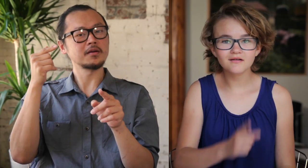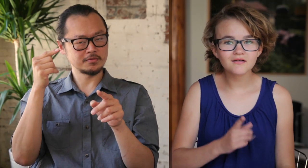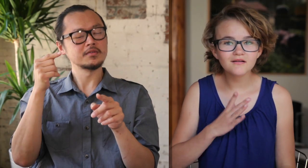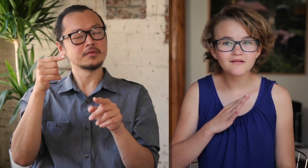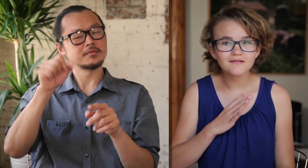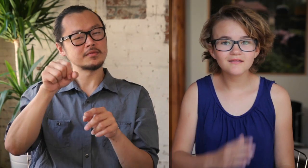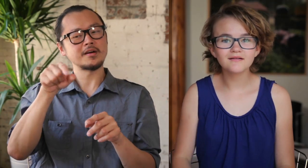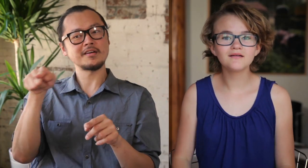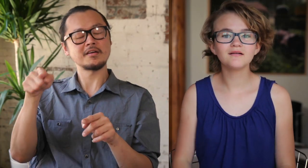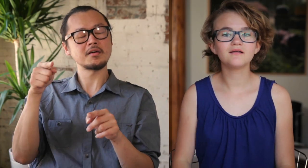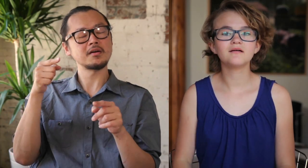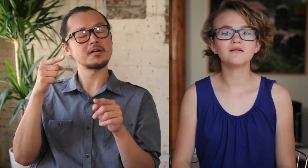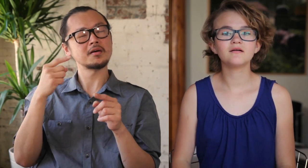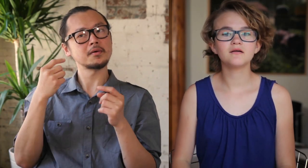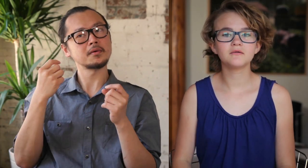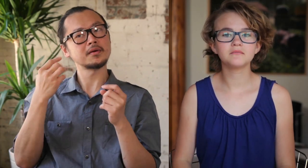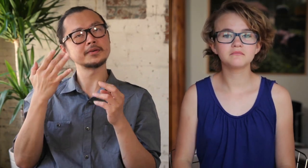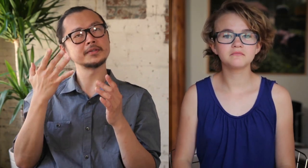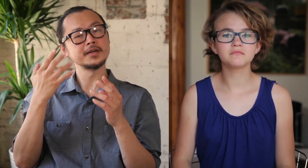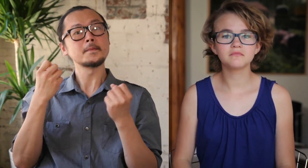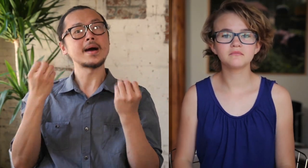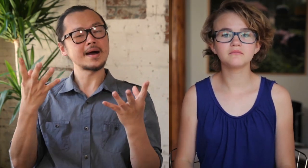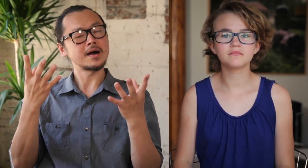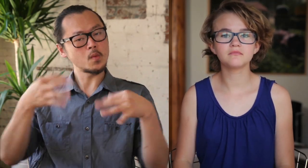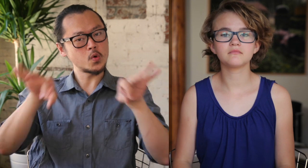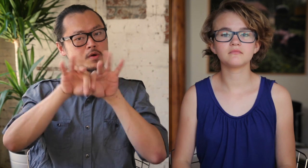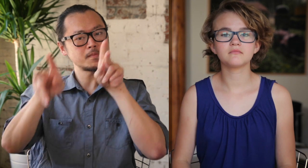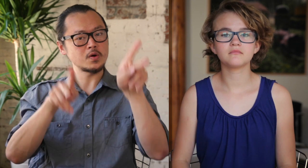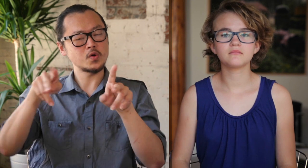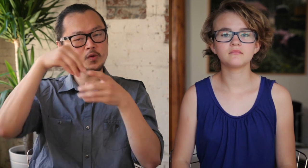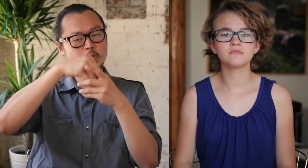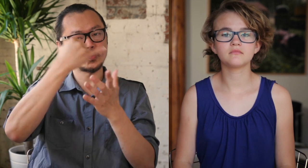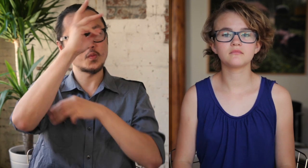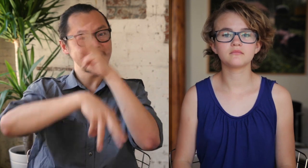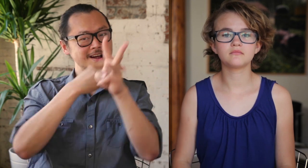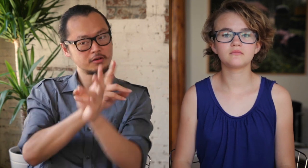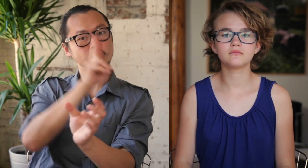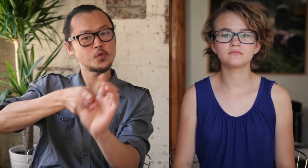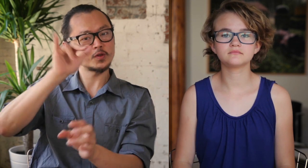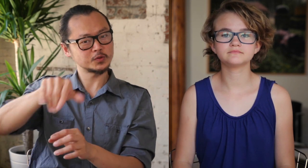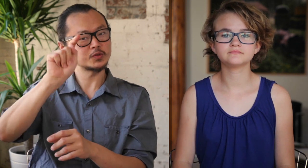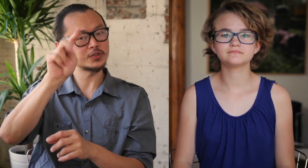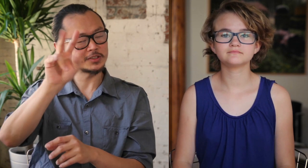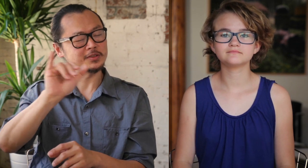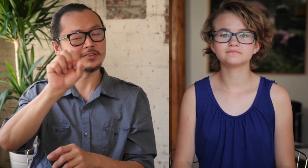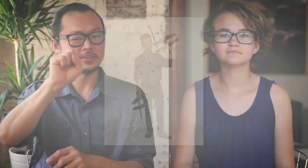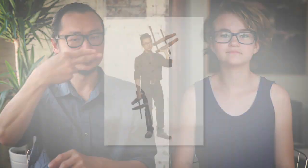It was a wonderful opportunity... Yes. It was... Many important people in the art world were on that show.